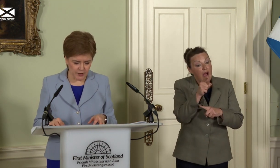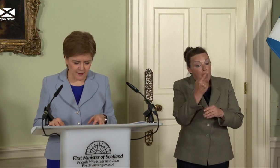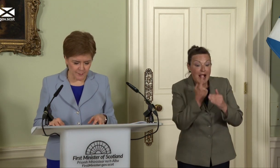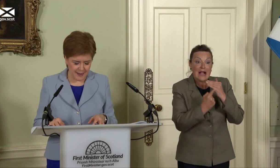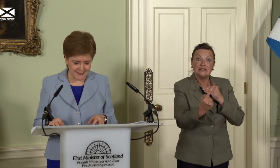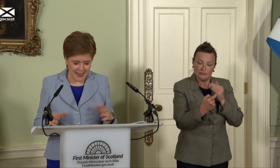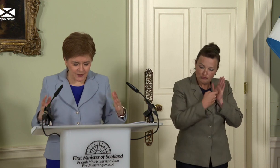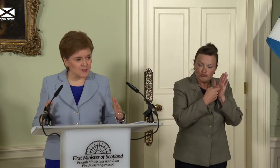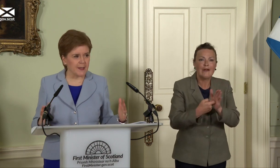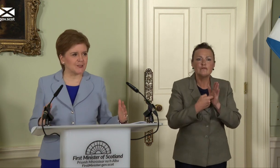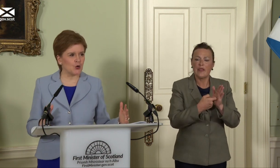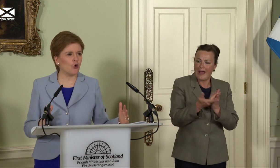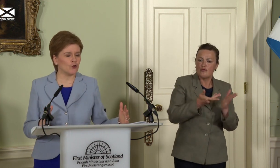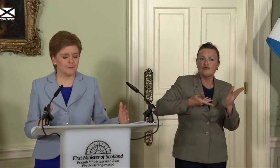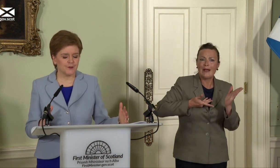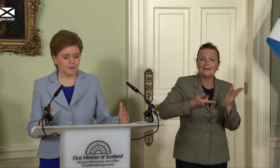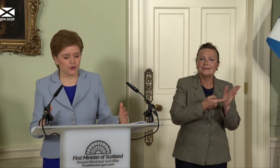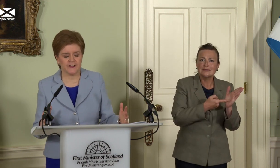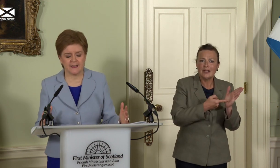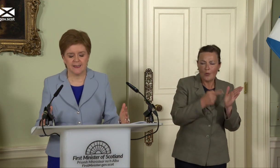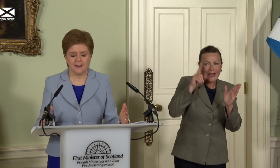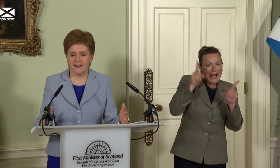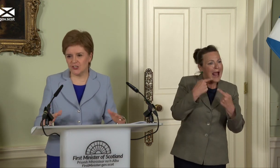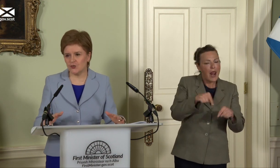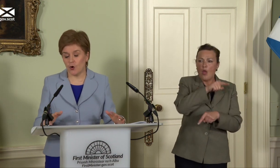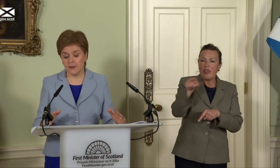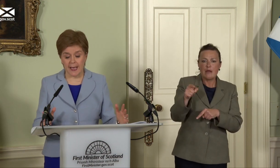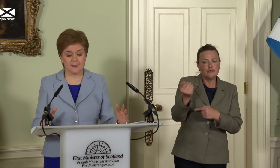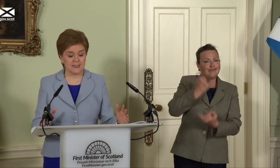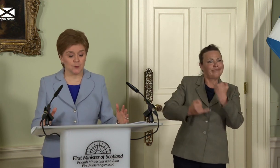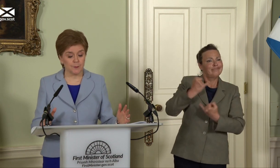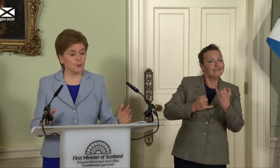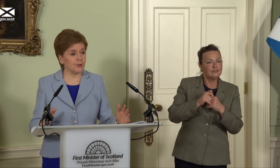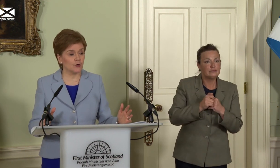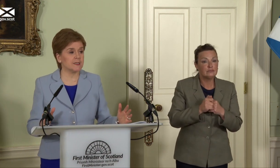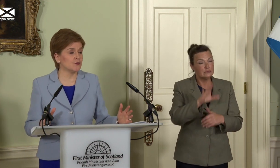Government had any respect at all for democracy, the issue of legality would be put beyond doubt,